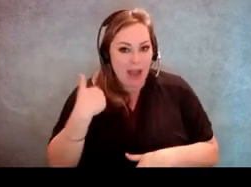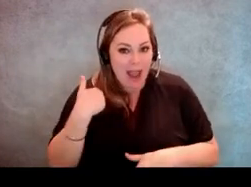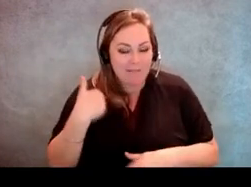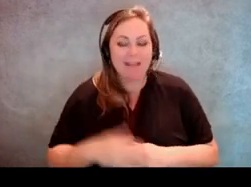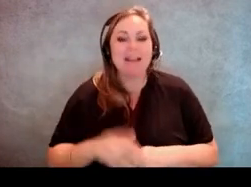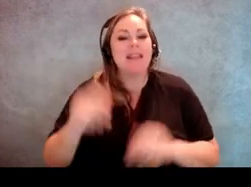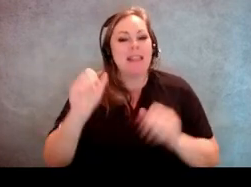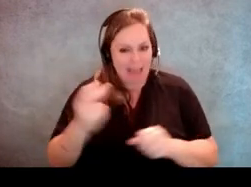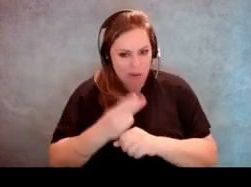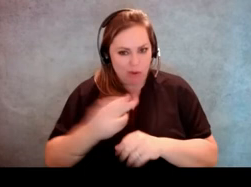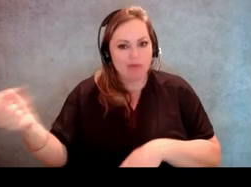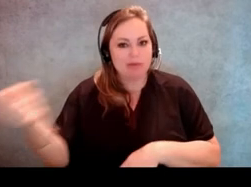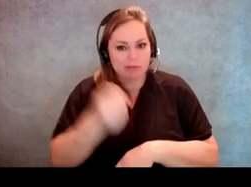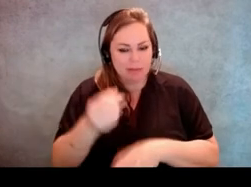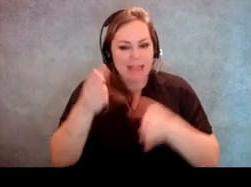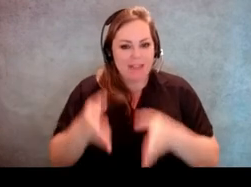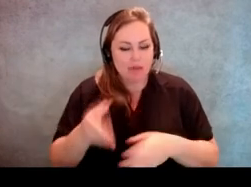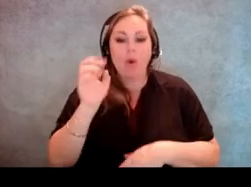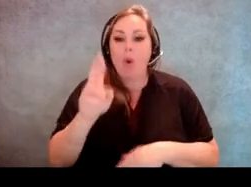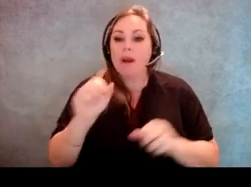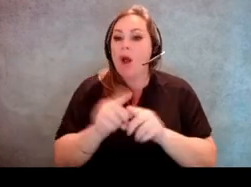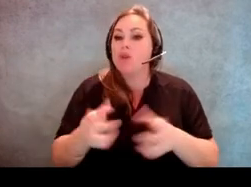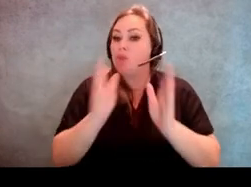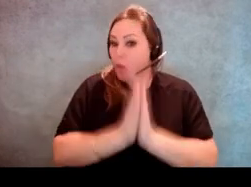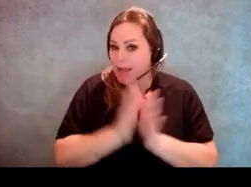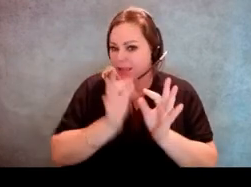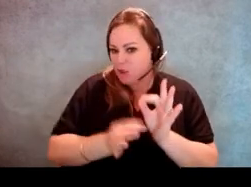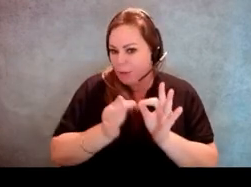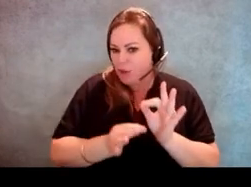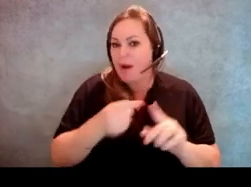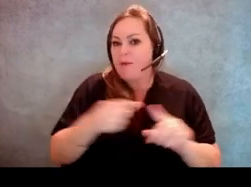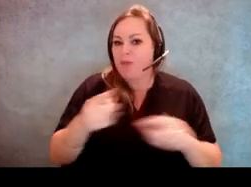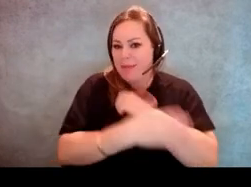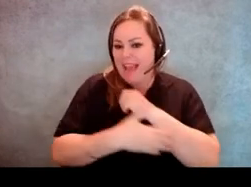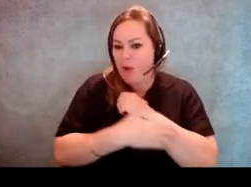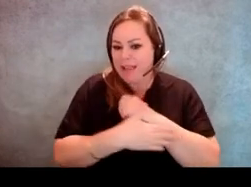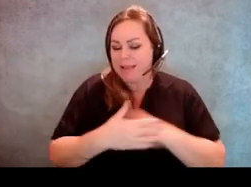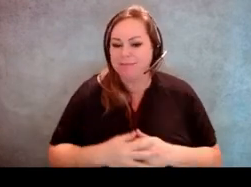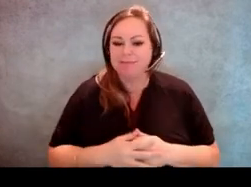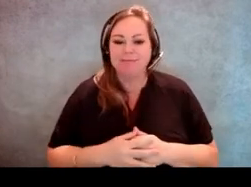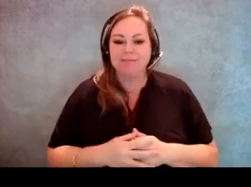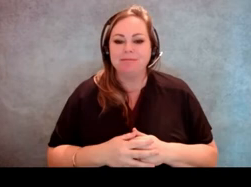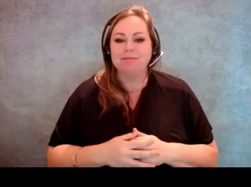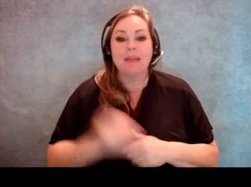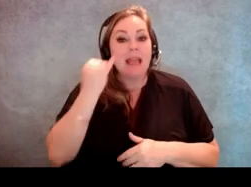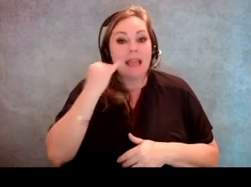they can utilize that individual. Or they can also request an interpreter from the county. Basically if it is a language